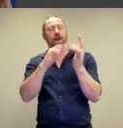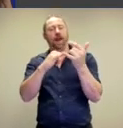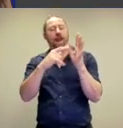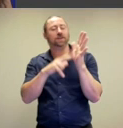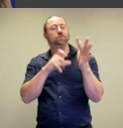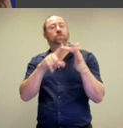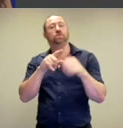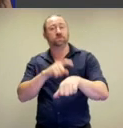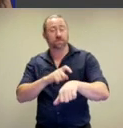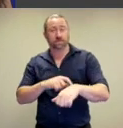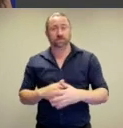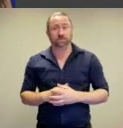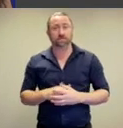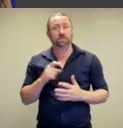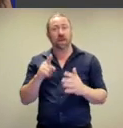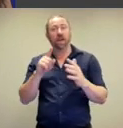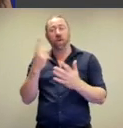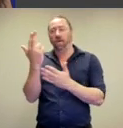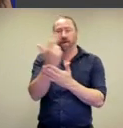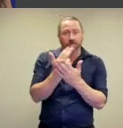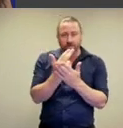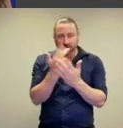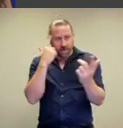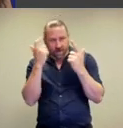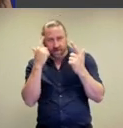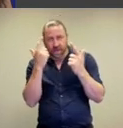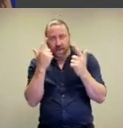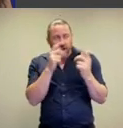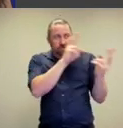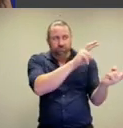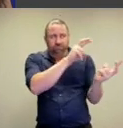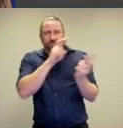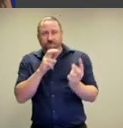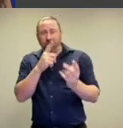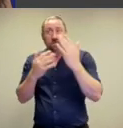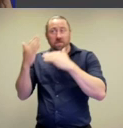in Renaissance, artists were